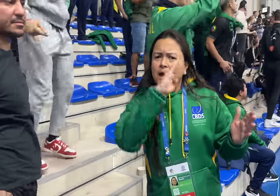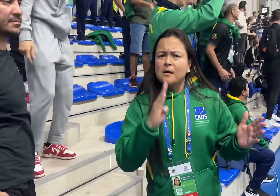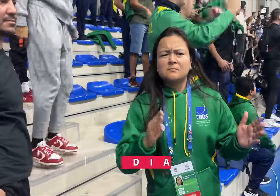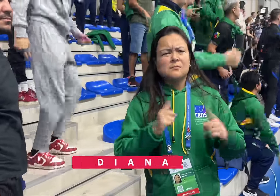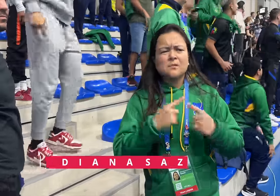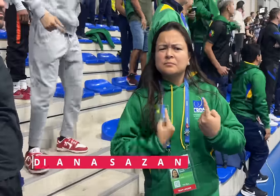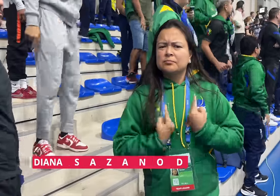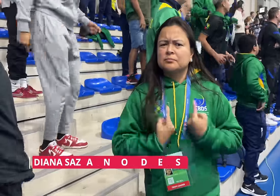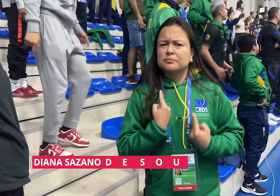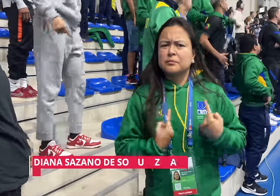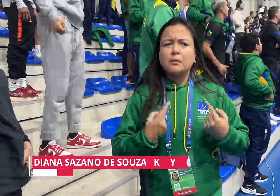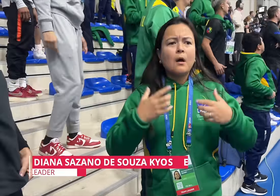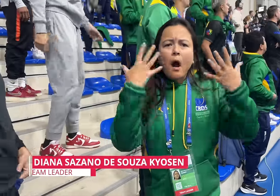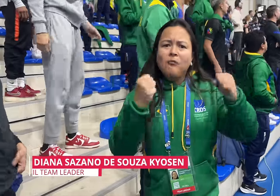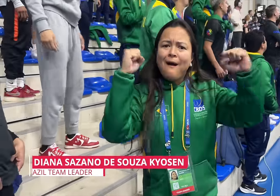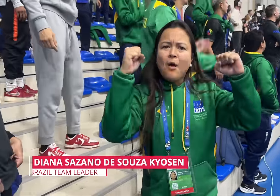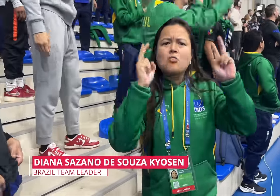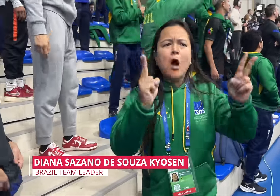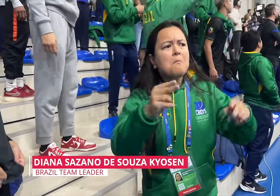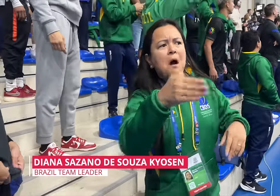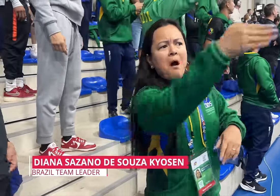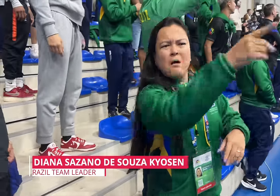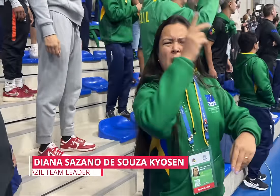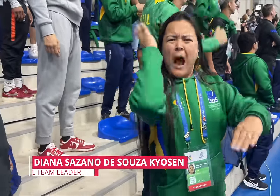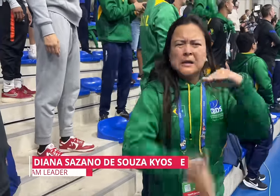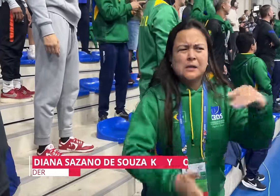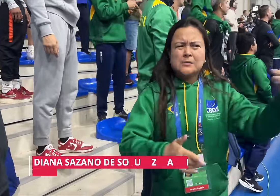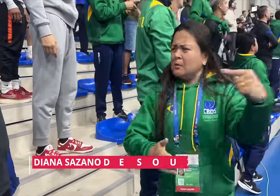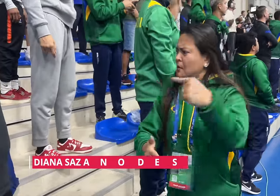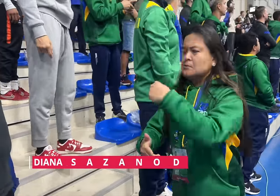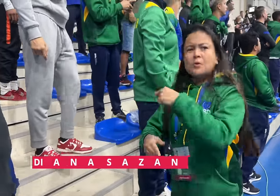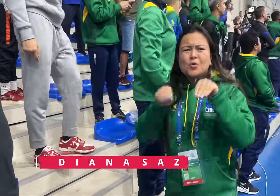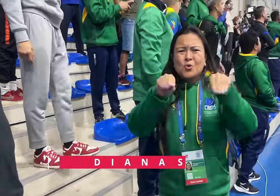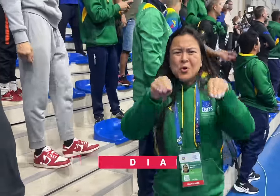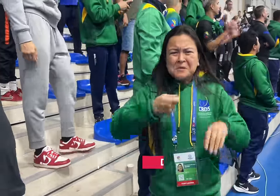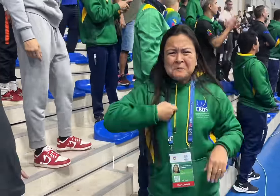[Diana]: The Brazil team doesn't tolerate insults. It's normal for fans to walk around but we were called out in the stand. The coach